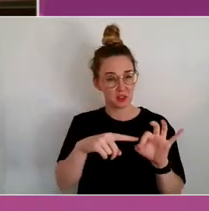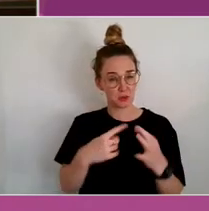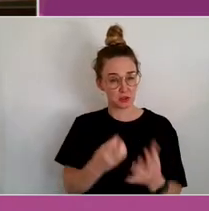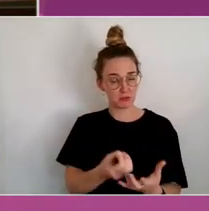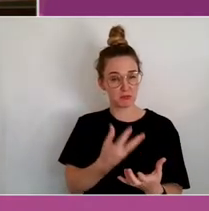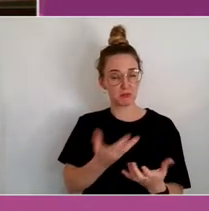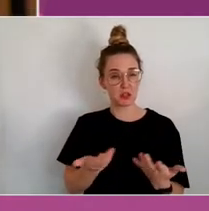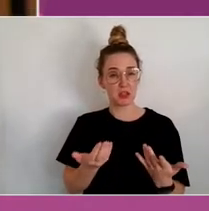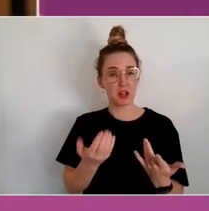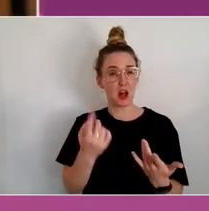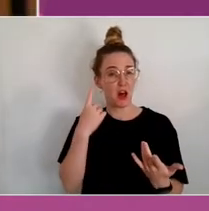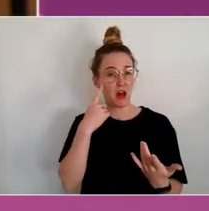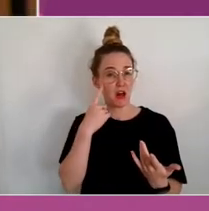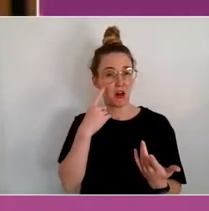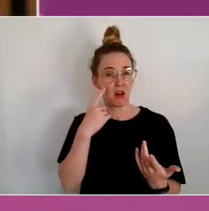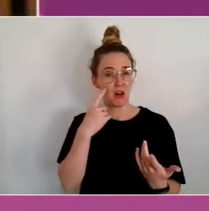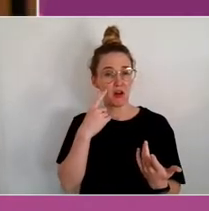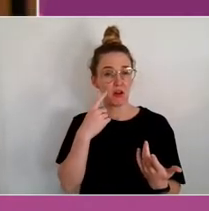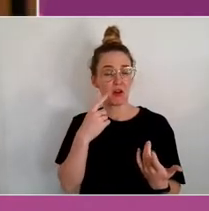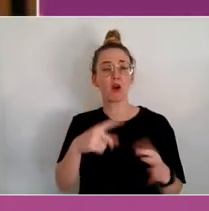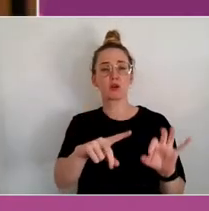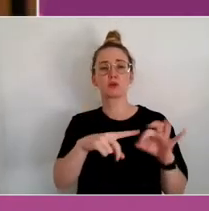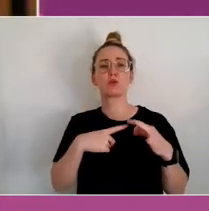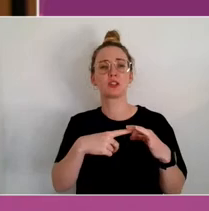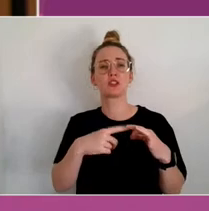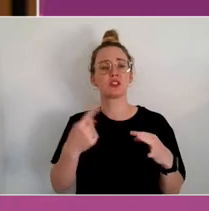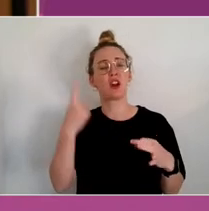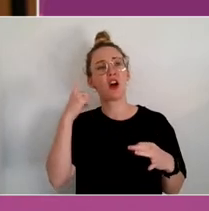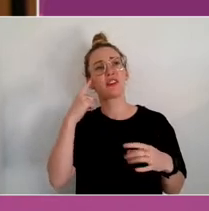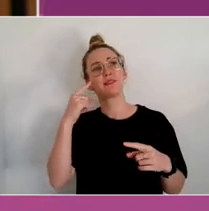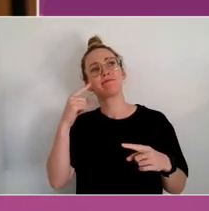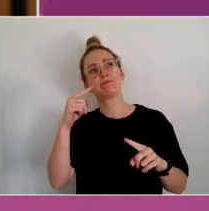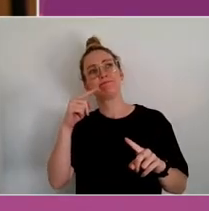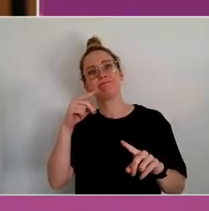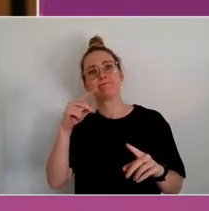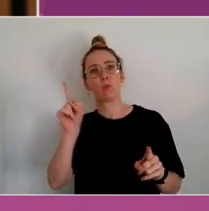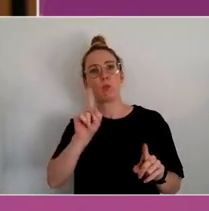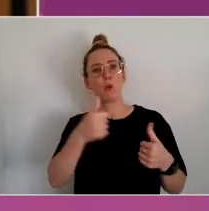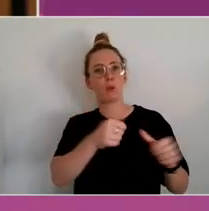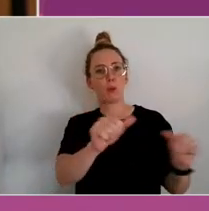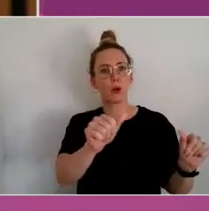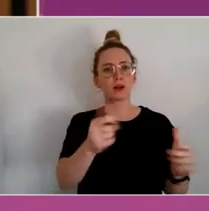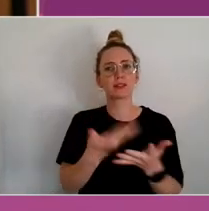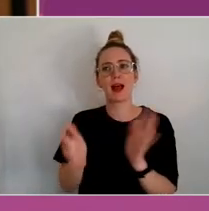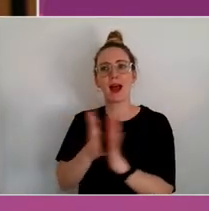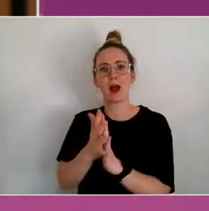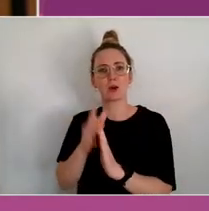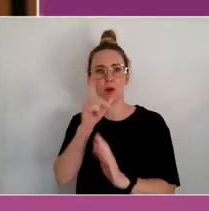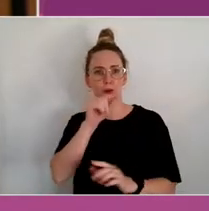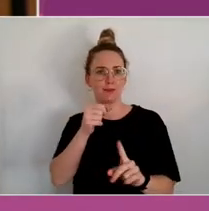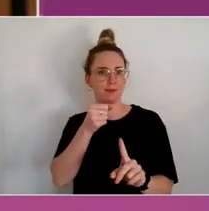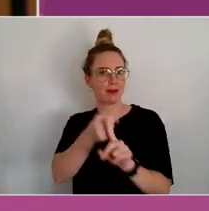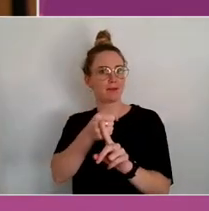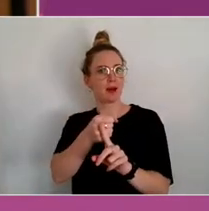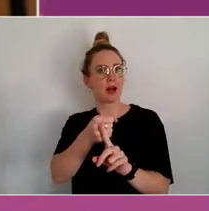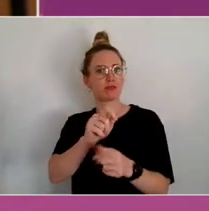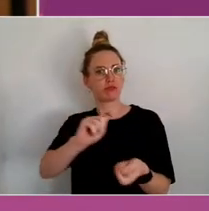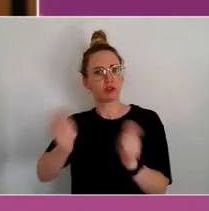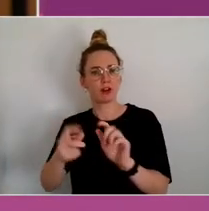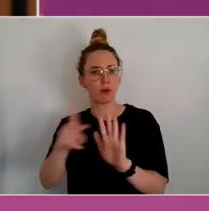purpose of this question, about what works and what can we beat into policy? In the mental health sector, we're really well versed nothing about us,